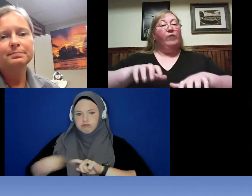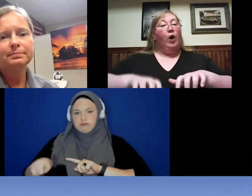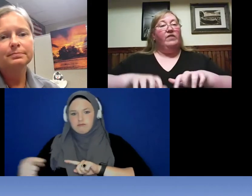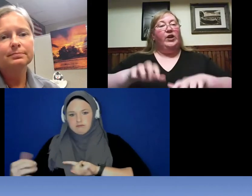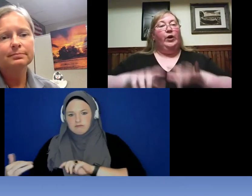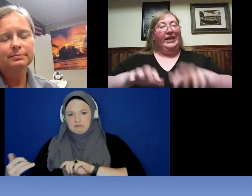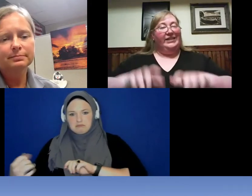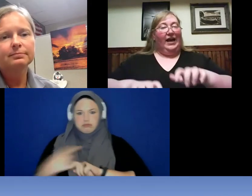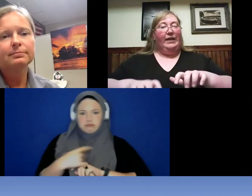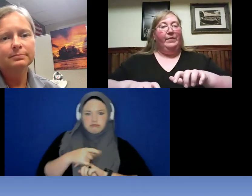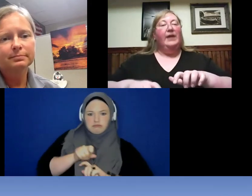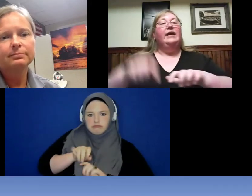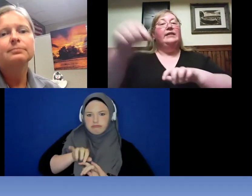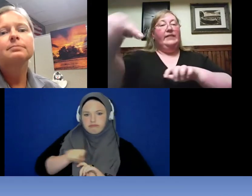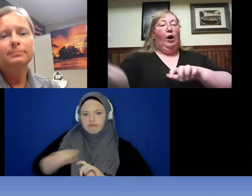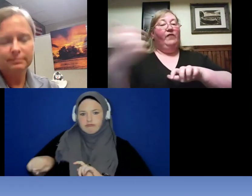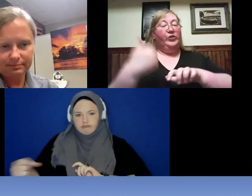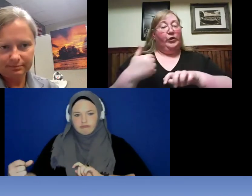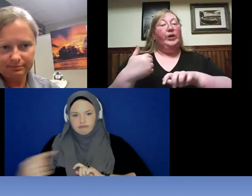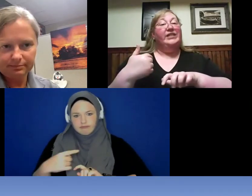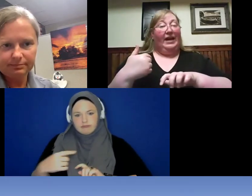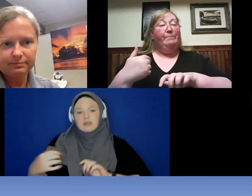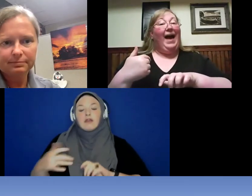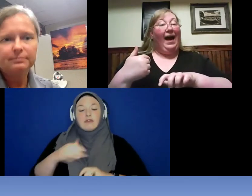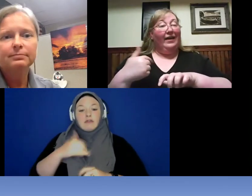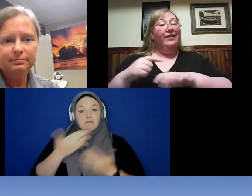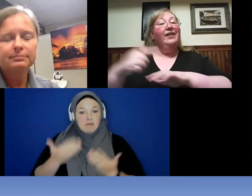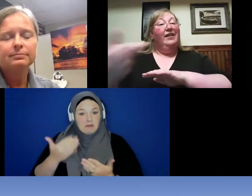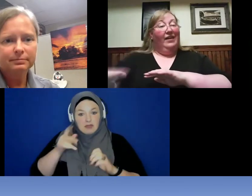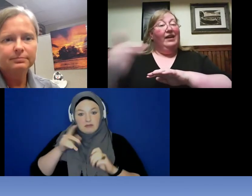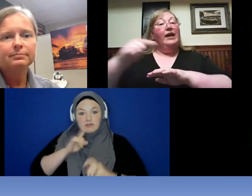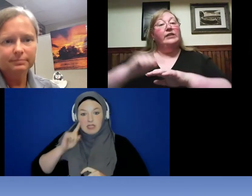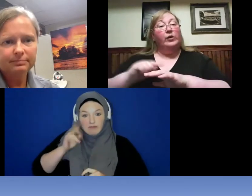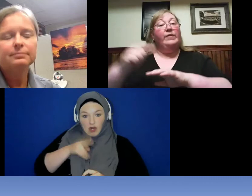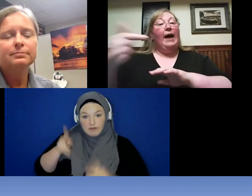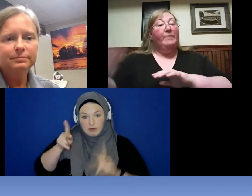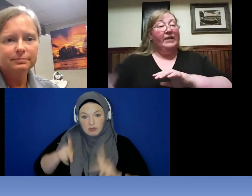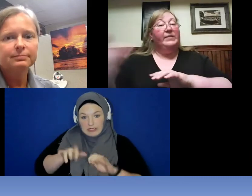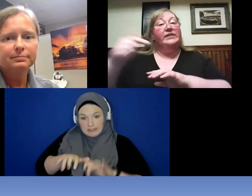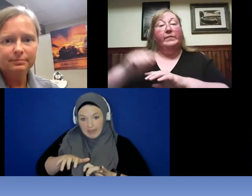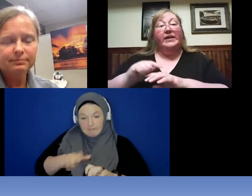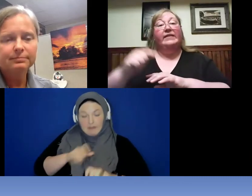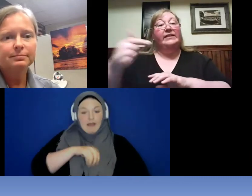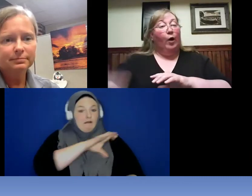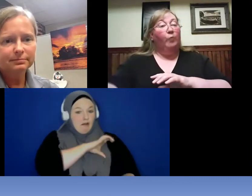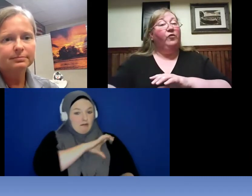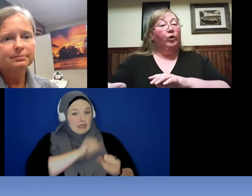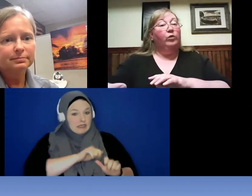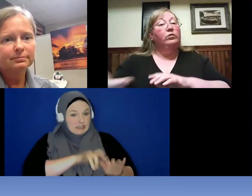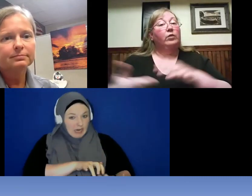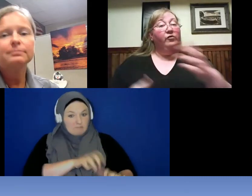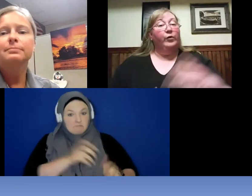hard of hearing can type and then the officer can type back. And so that might be something that's helpful for the